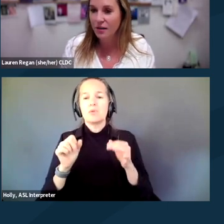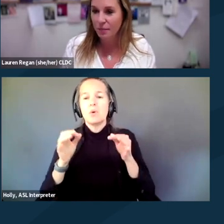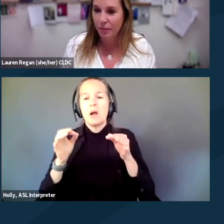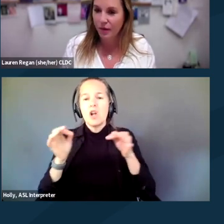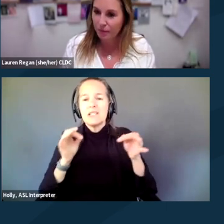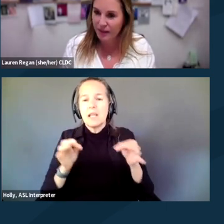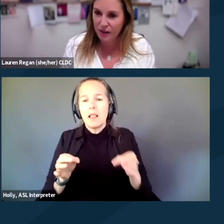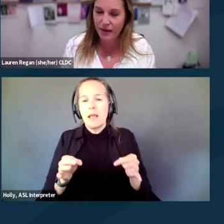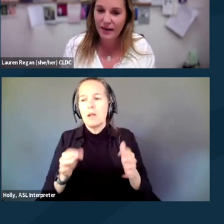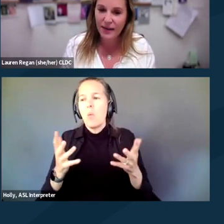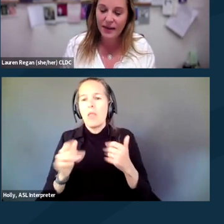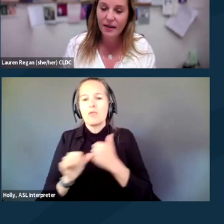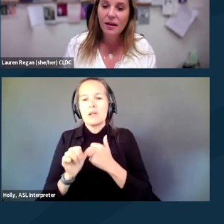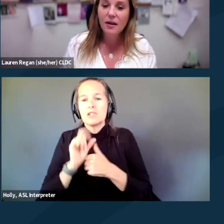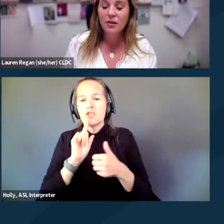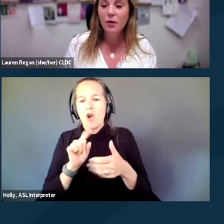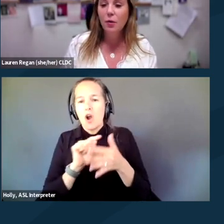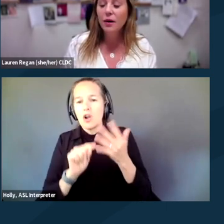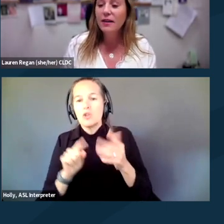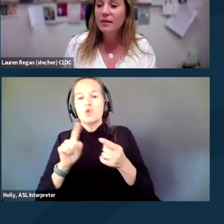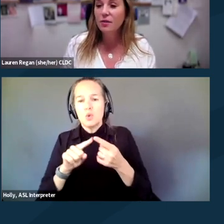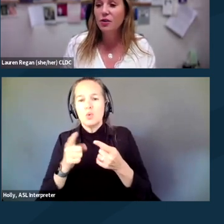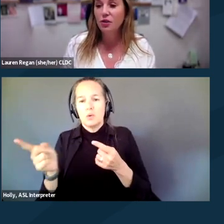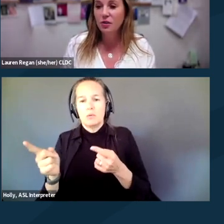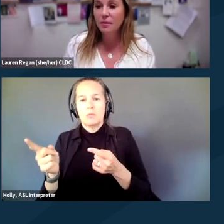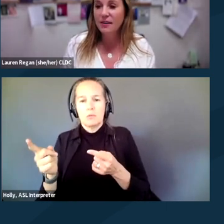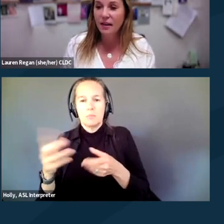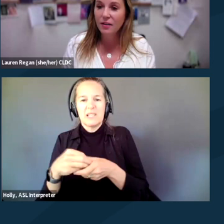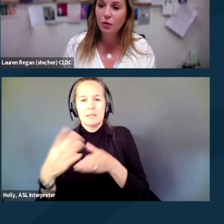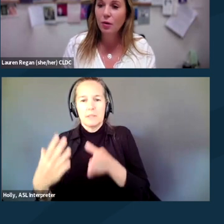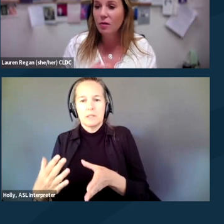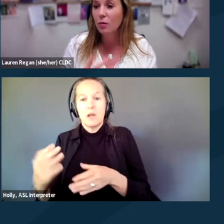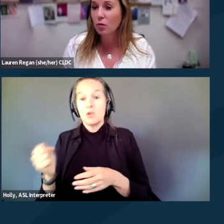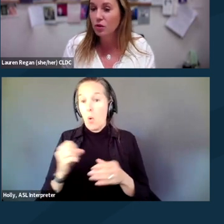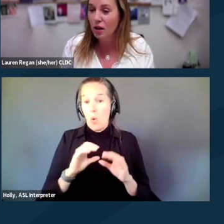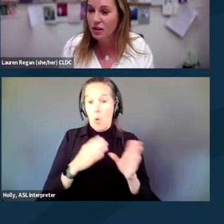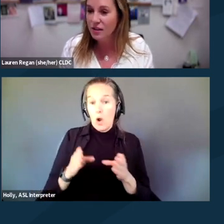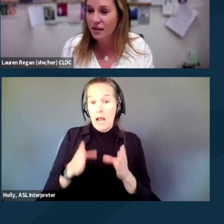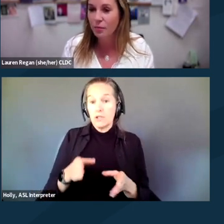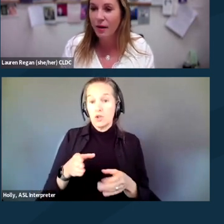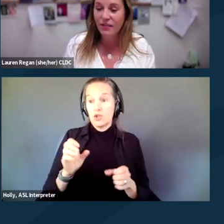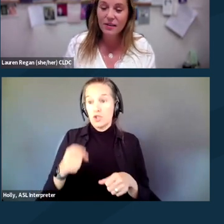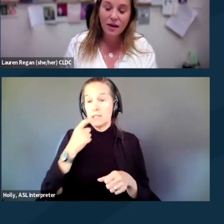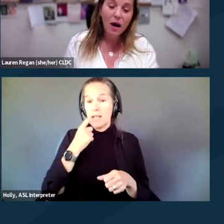to the people that are participating in it. So organizers should be telling you, what are the local charges that you might face?